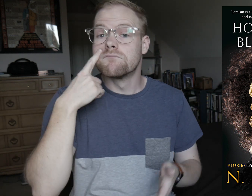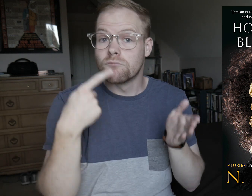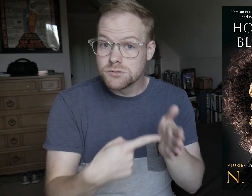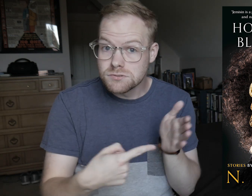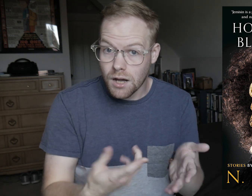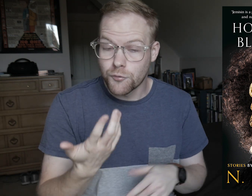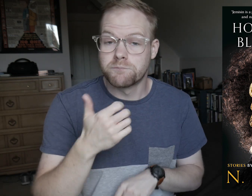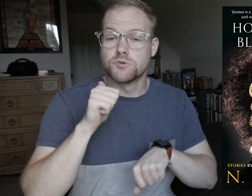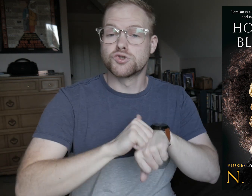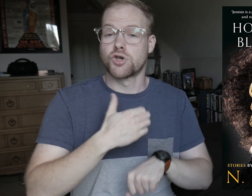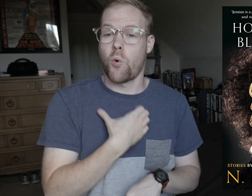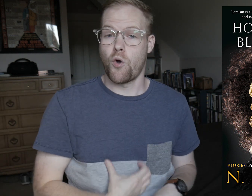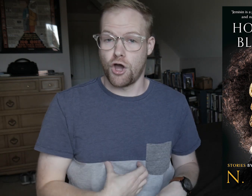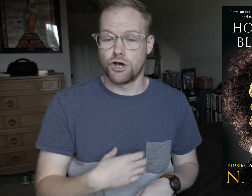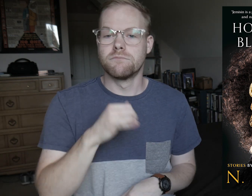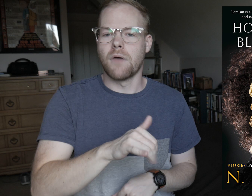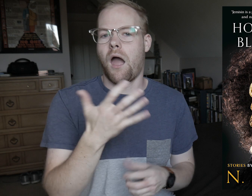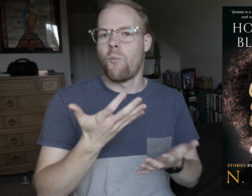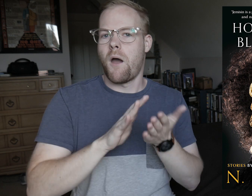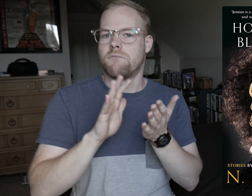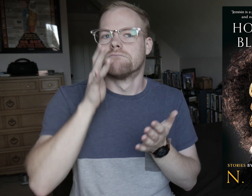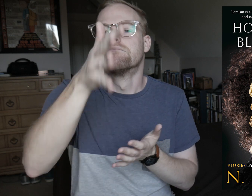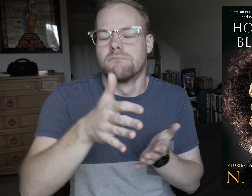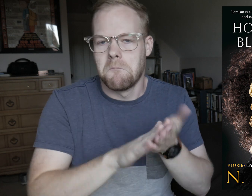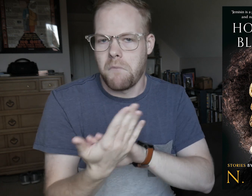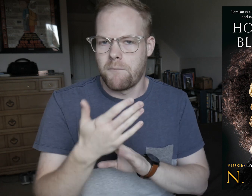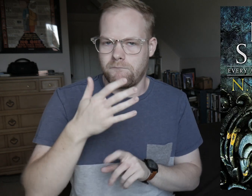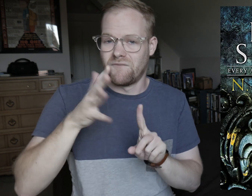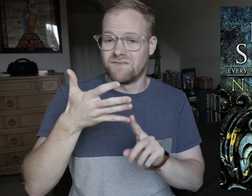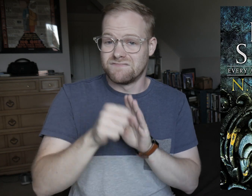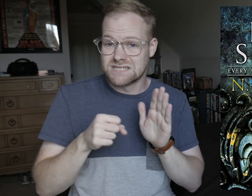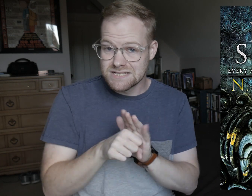For example, Stone Hunger is what eventually became The Fifth Season.